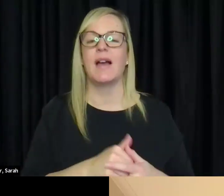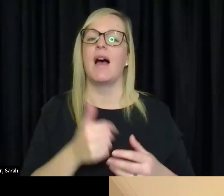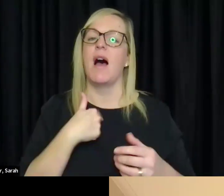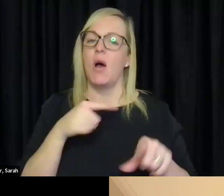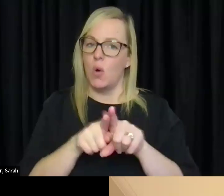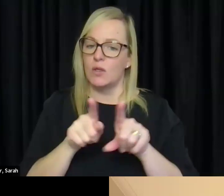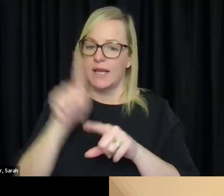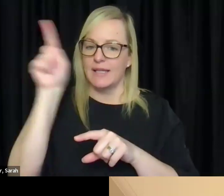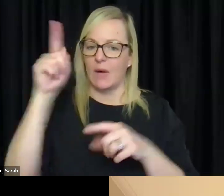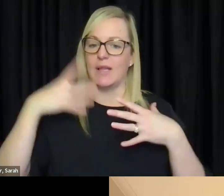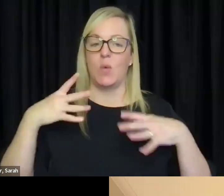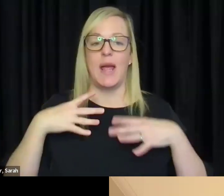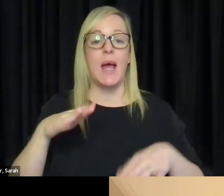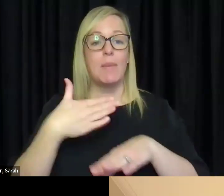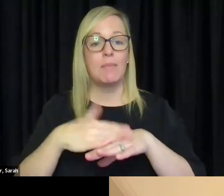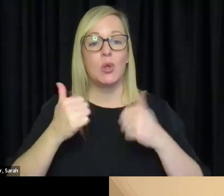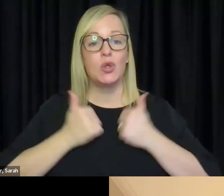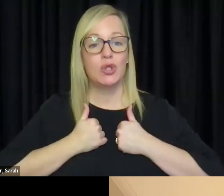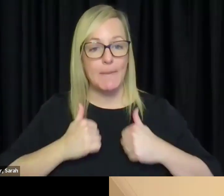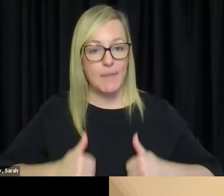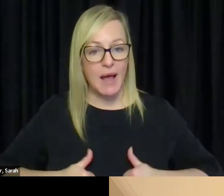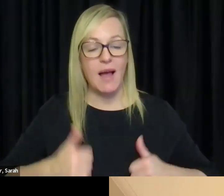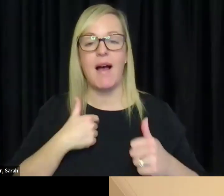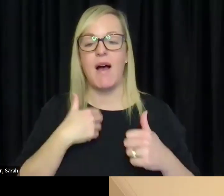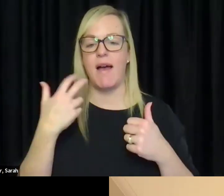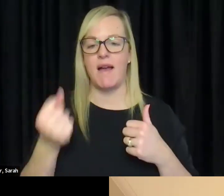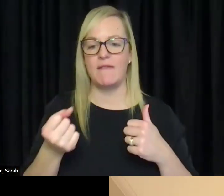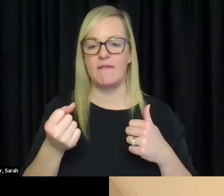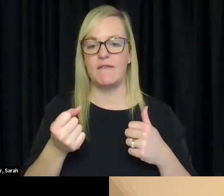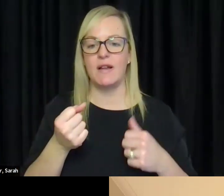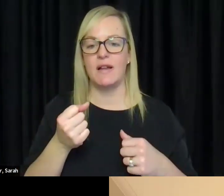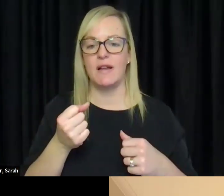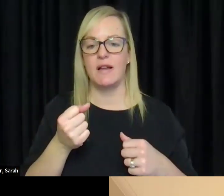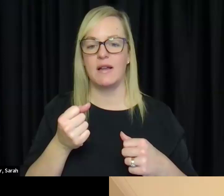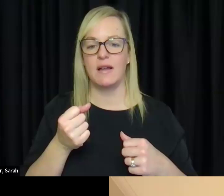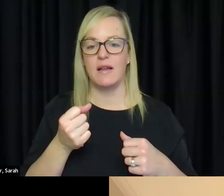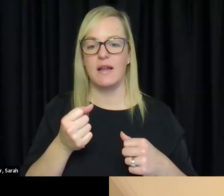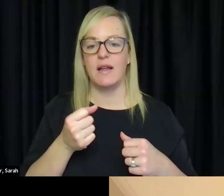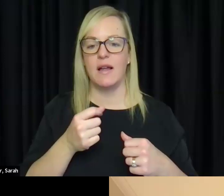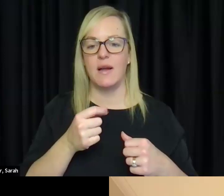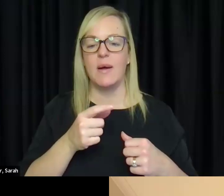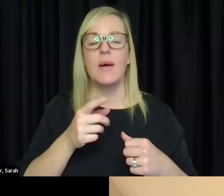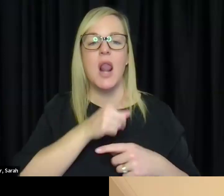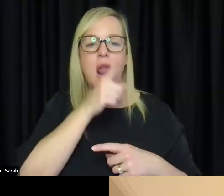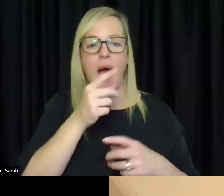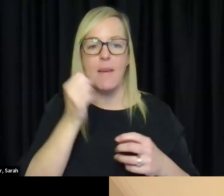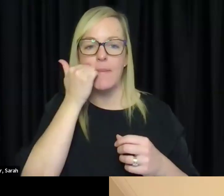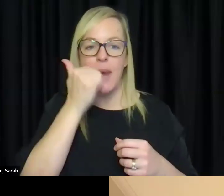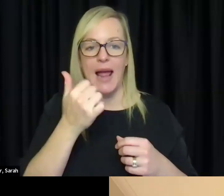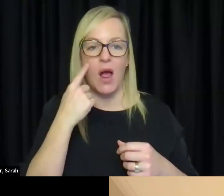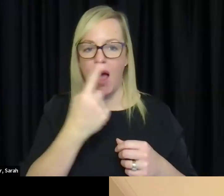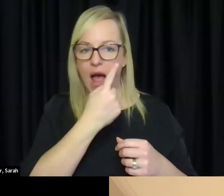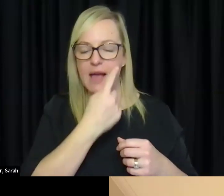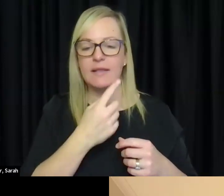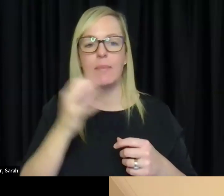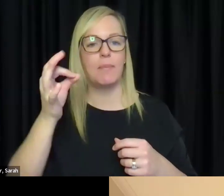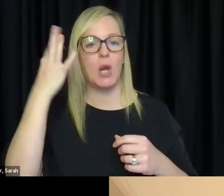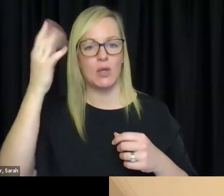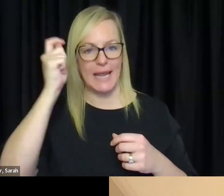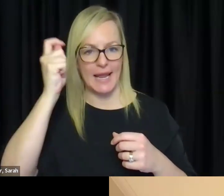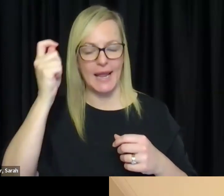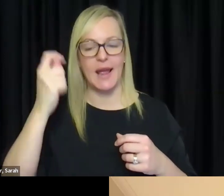wearing a blue jumper, I have light brown ice and blonde hair, my pronouns are she and her and I am